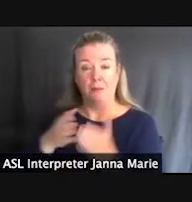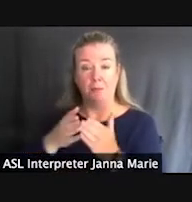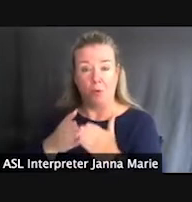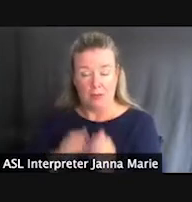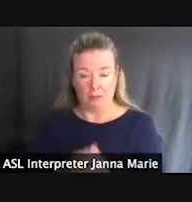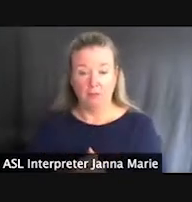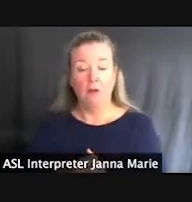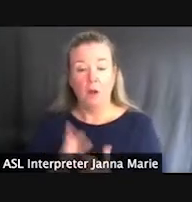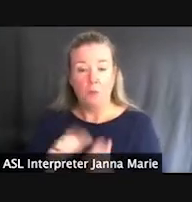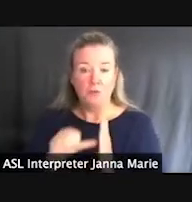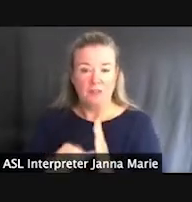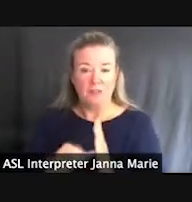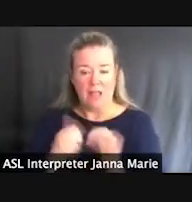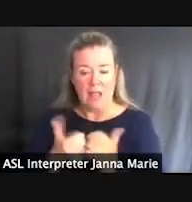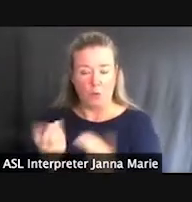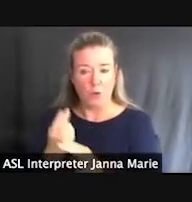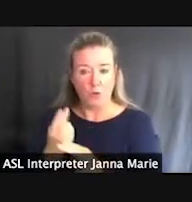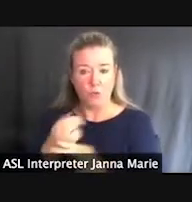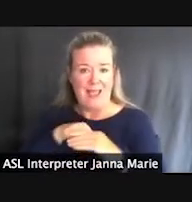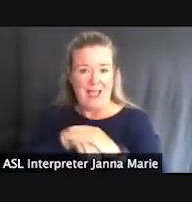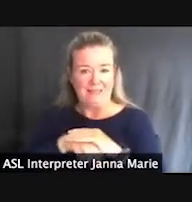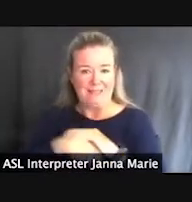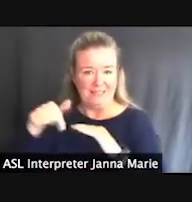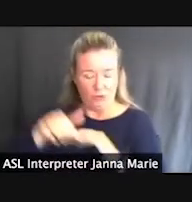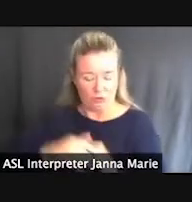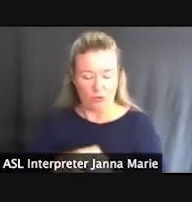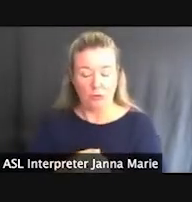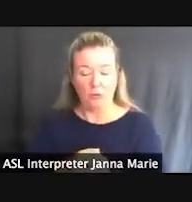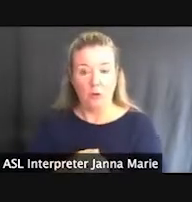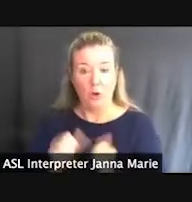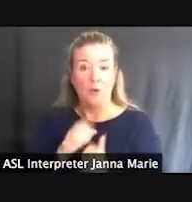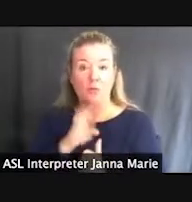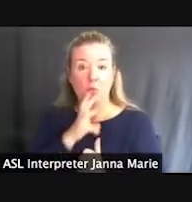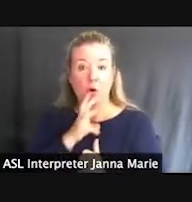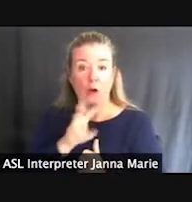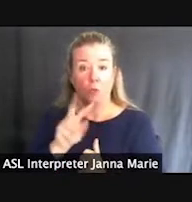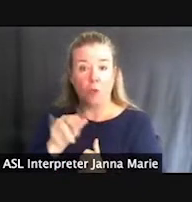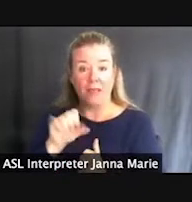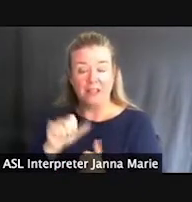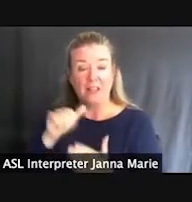incorporate access at our waterways facilities, so this is Crystal Lake Boating Access Site.